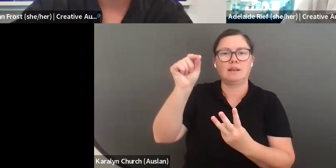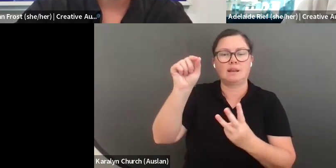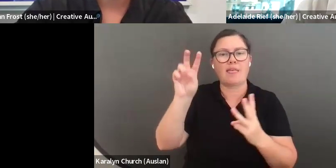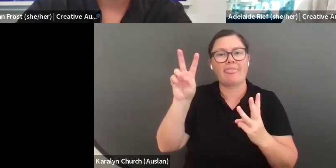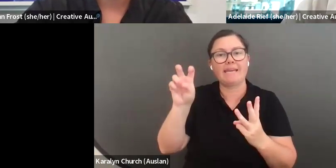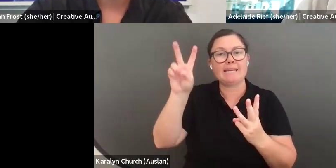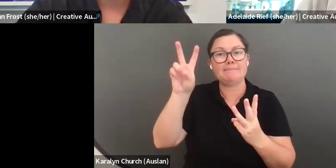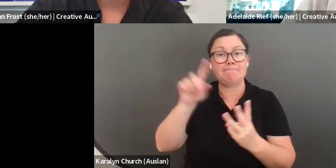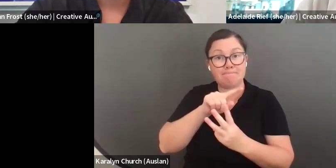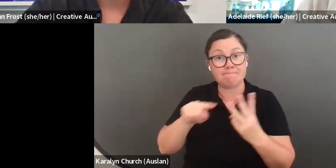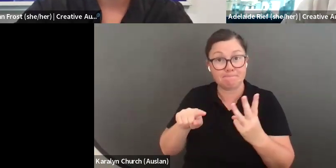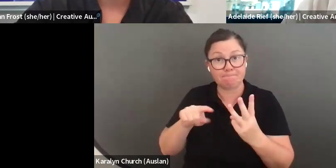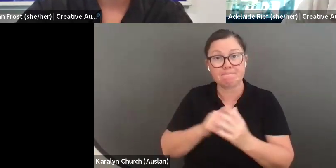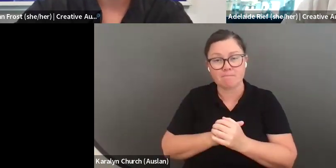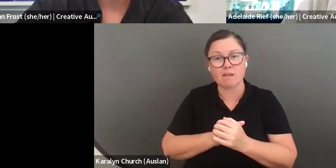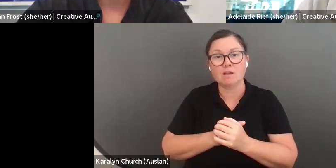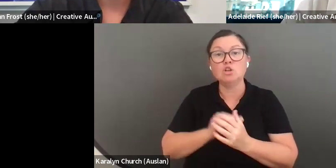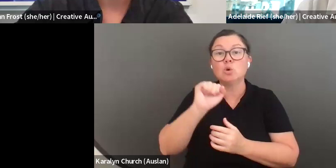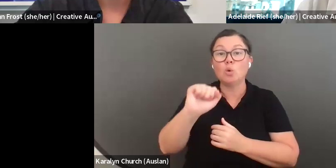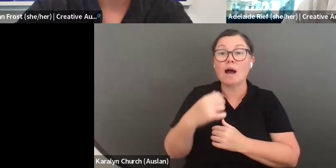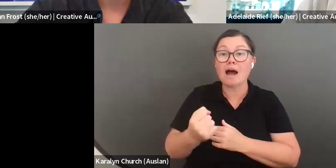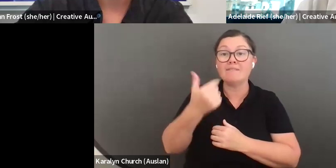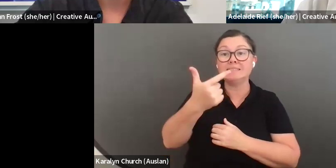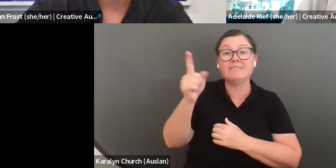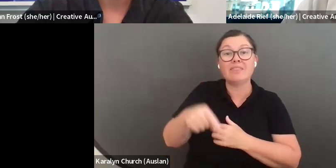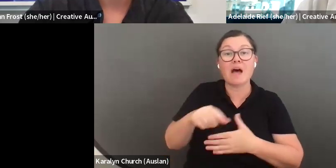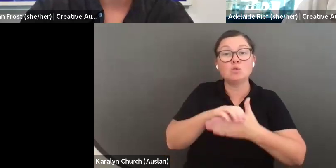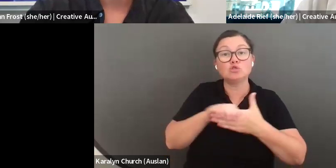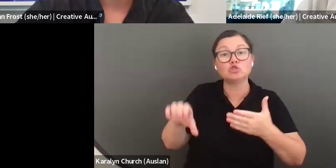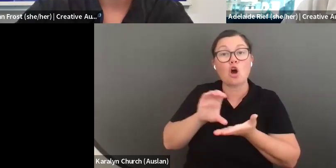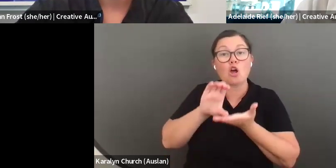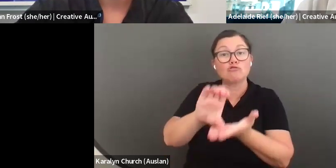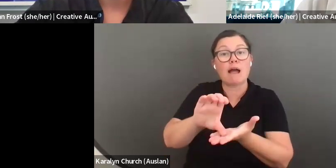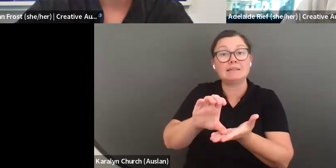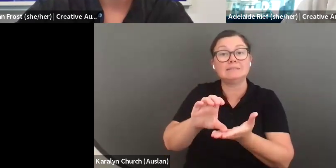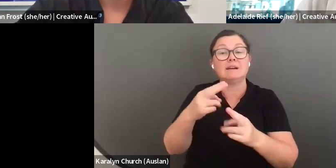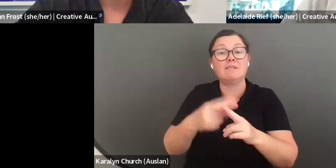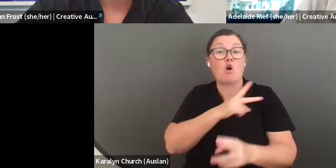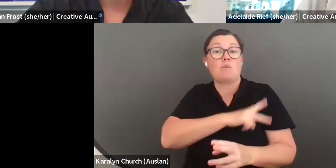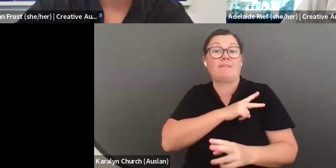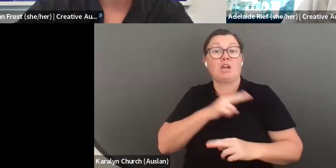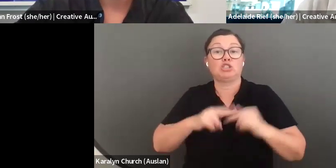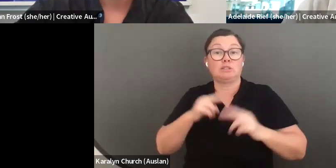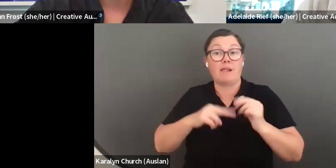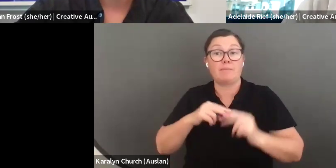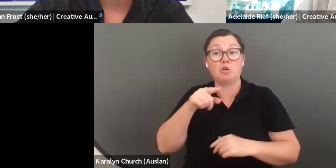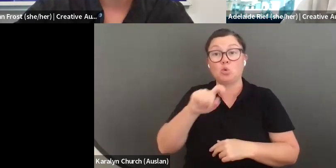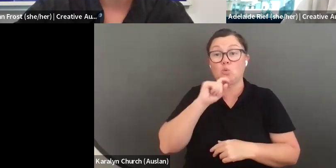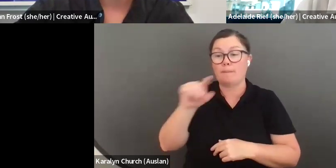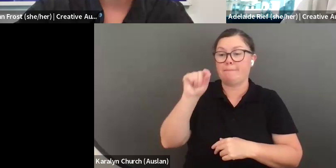your chosen leadership theme in more detail. This will include, for example, spending some of your $7000 ride for operational professional